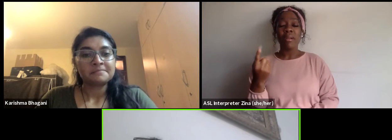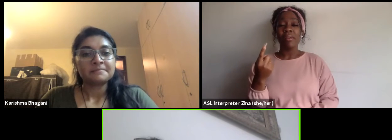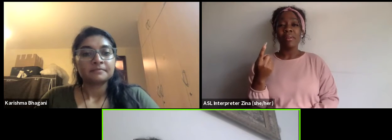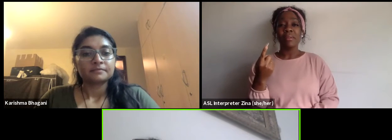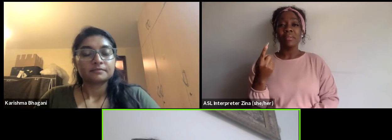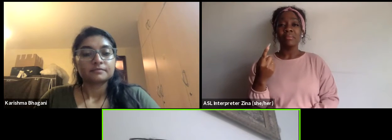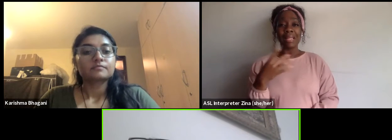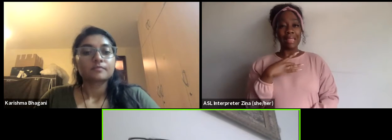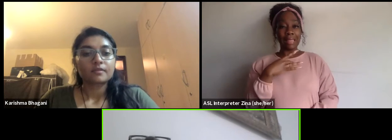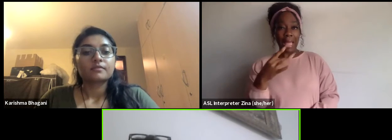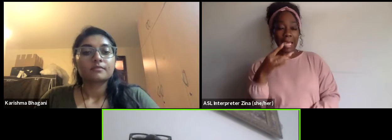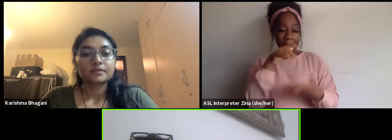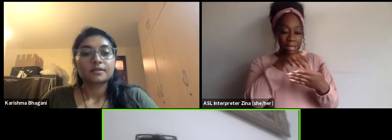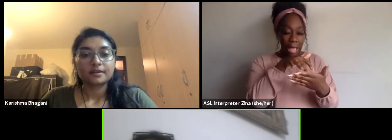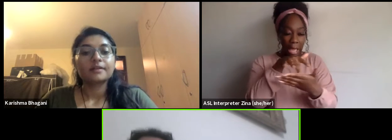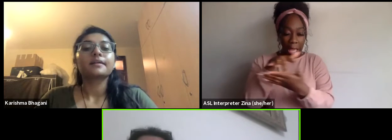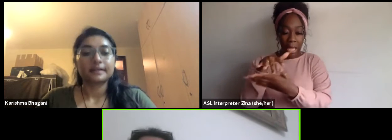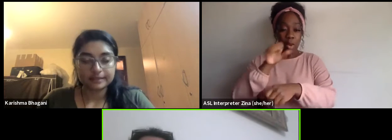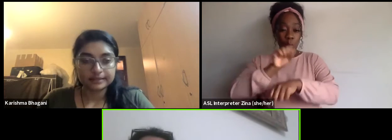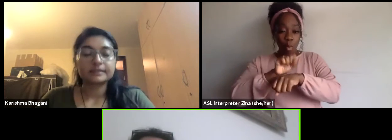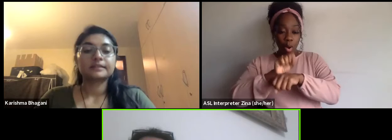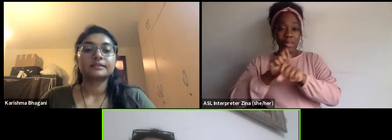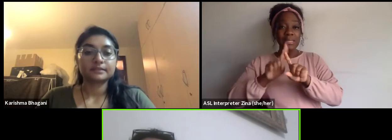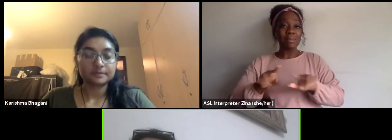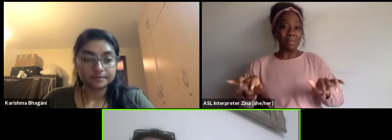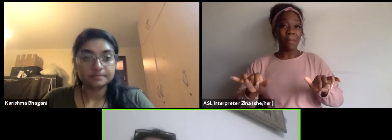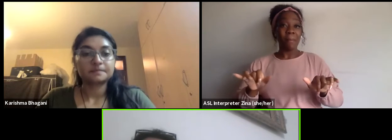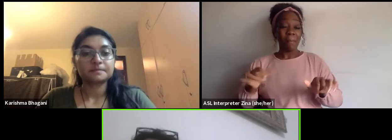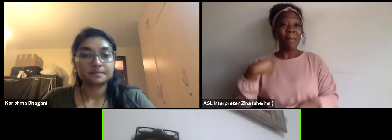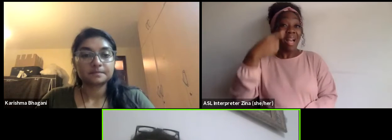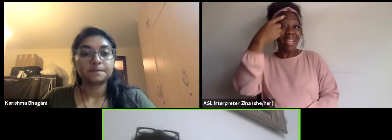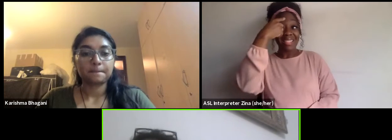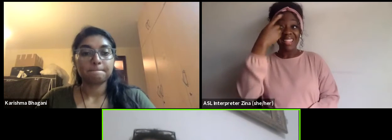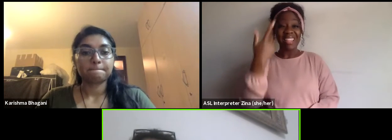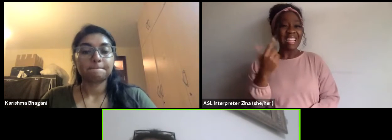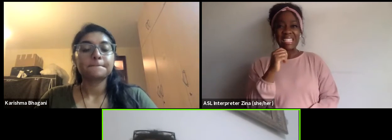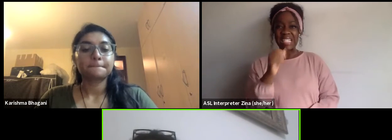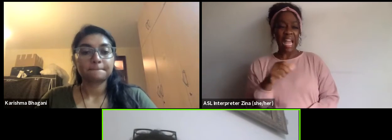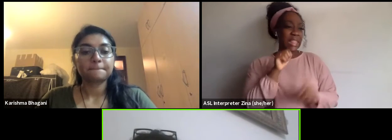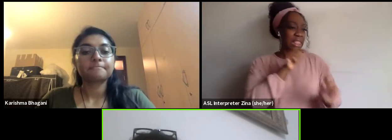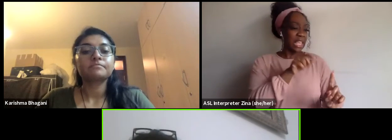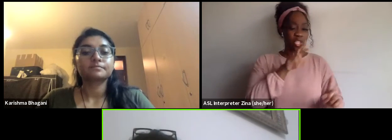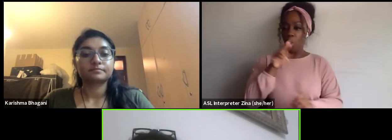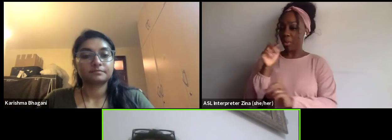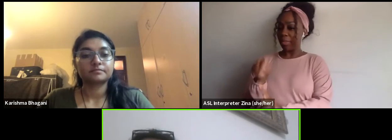and working at the same time. I think it's both... It's not either all both are important,